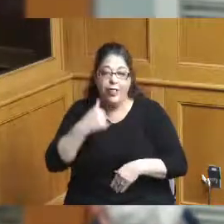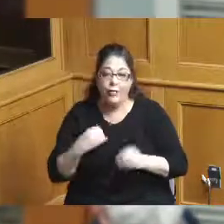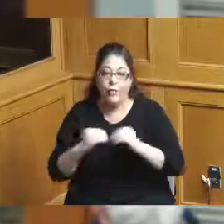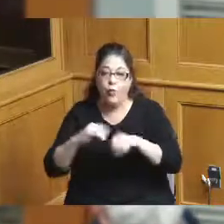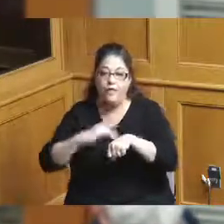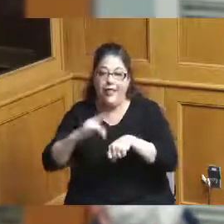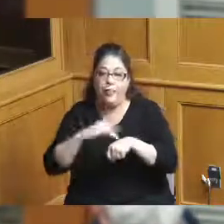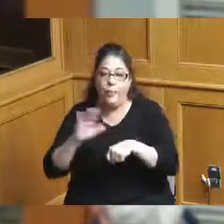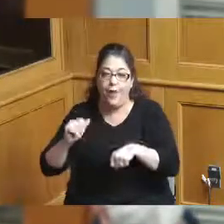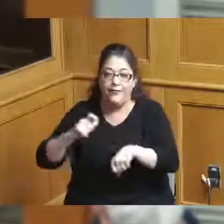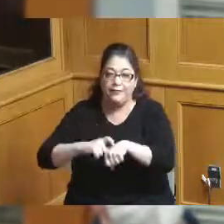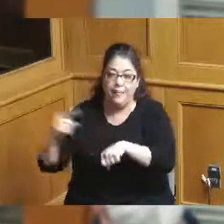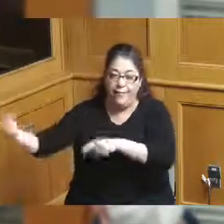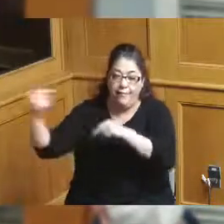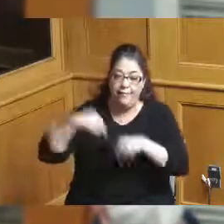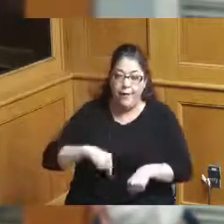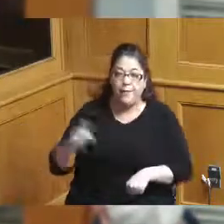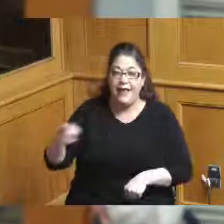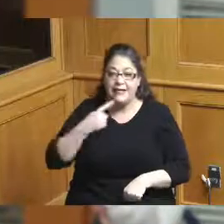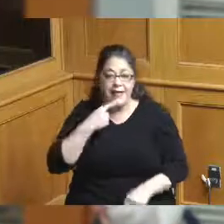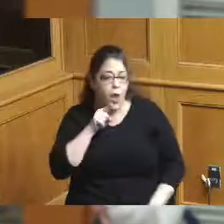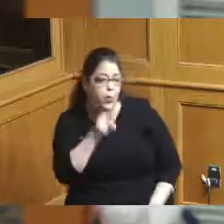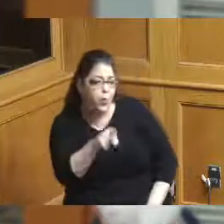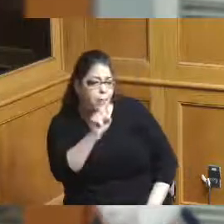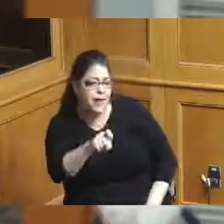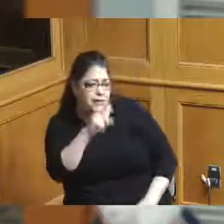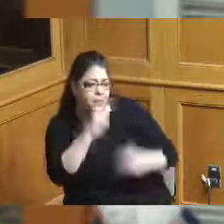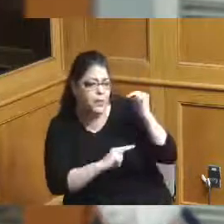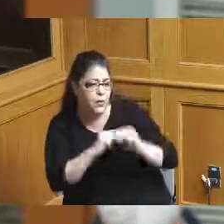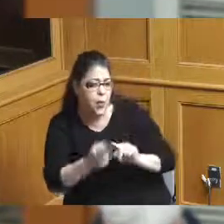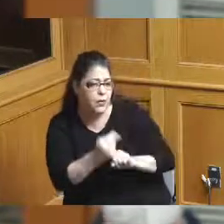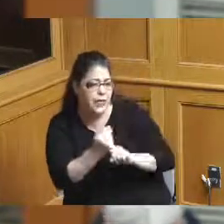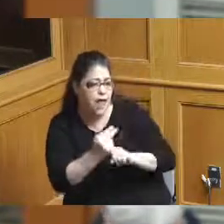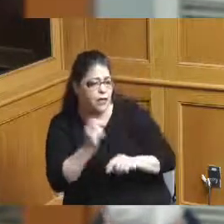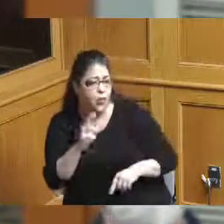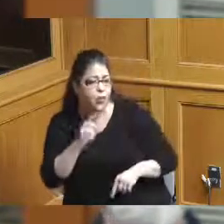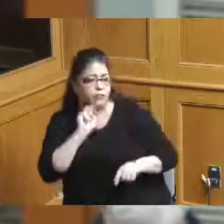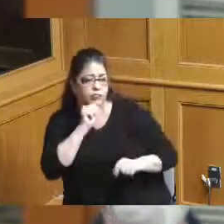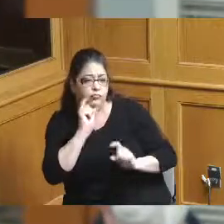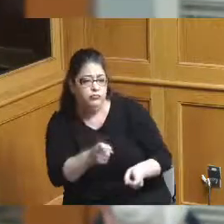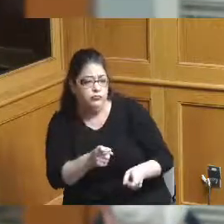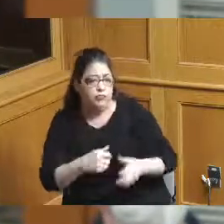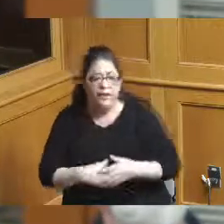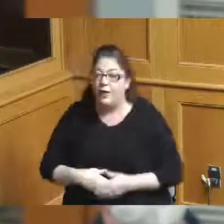stress they're not saying you must build the hotel nor are they saying that the county has to pay for